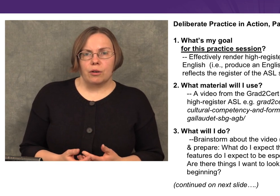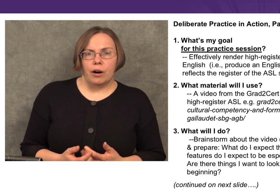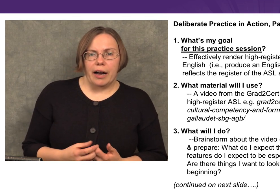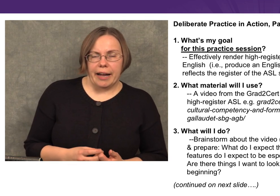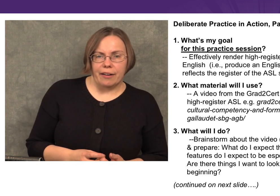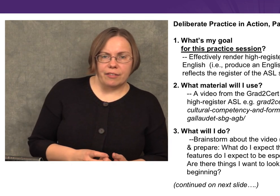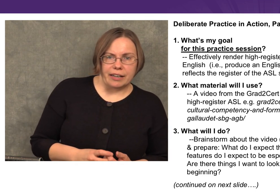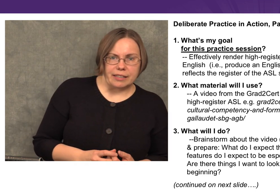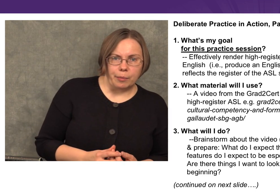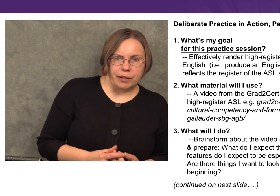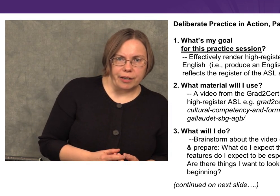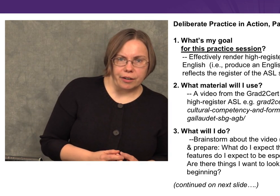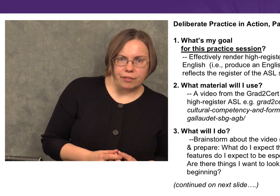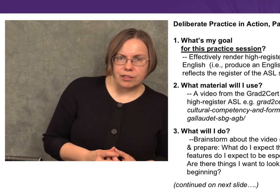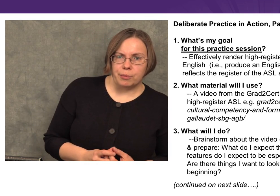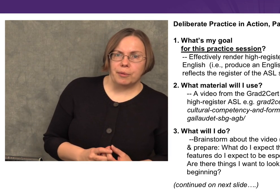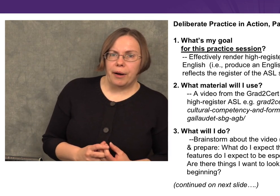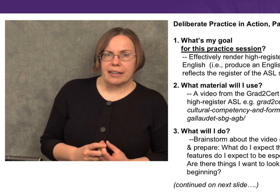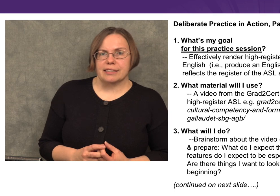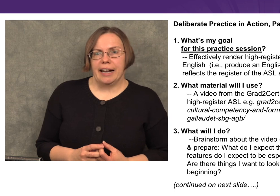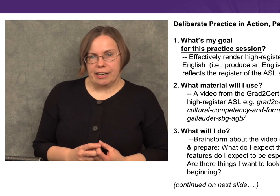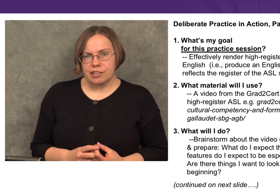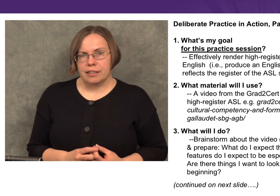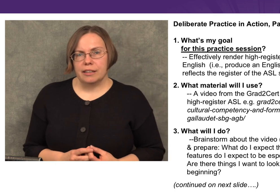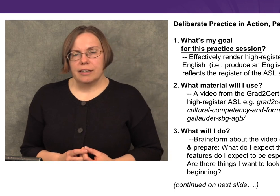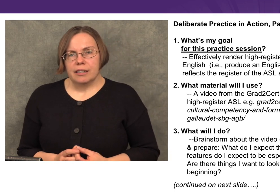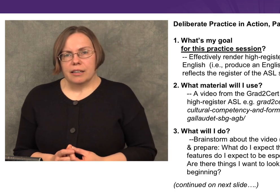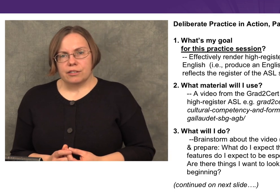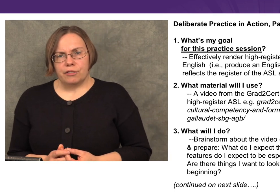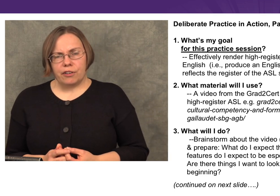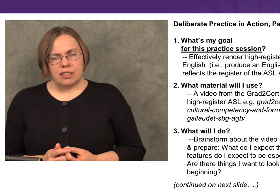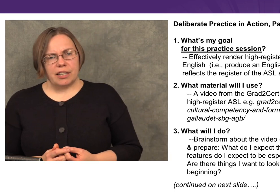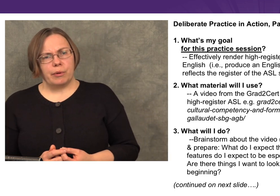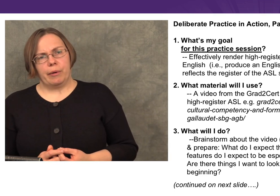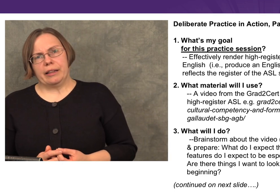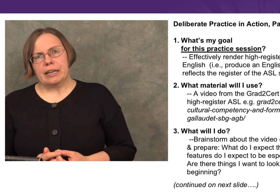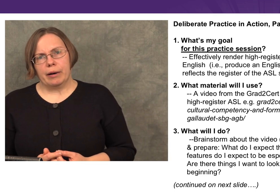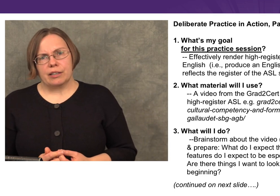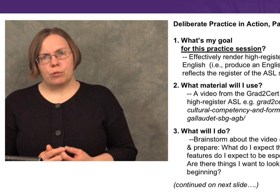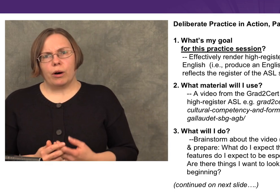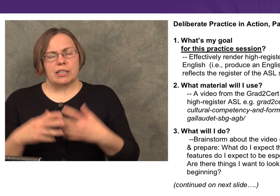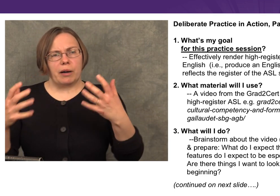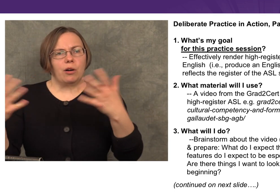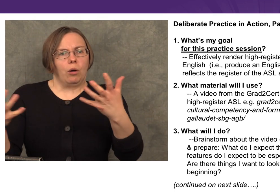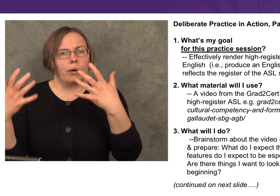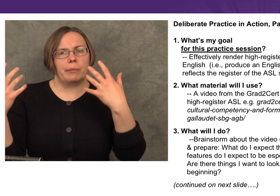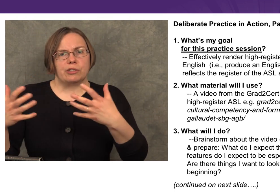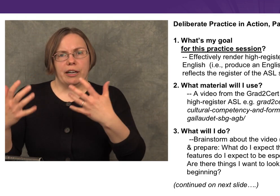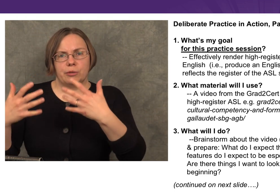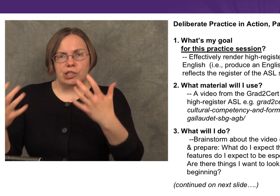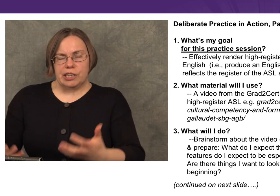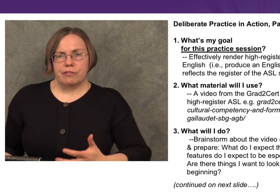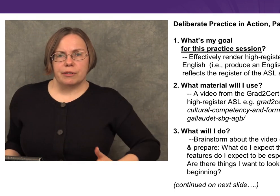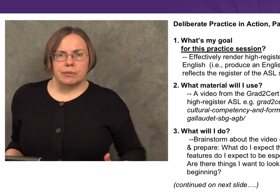I have an example here of deliberate practice in action. The first thing we want to think about is “What is my goal? What am I trying to achieve?”